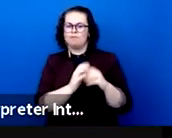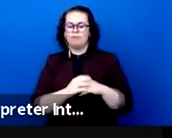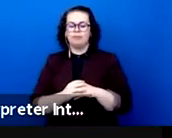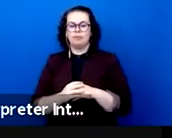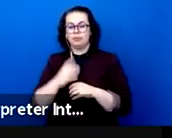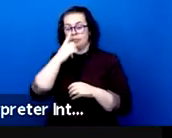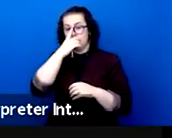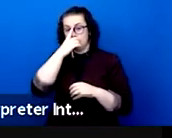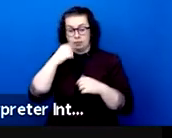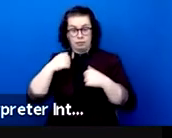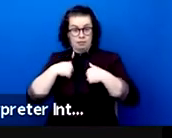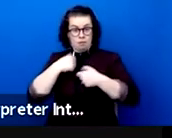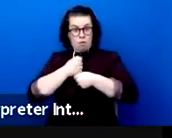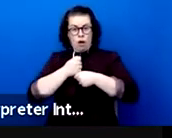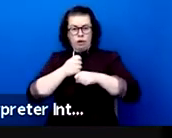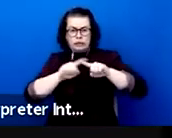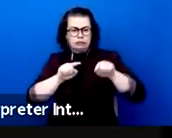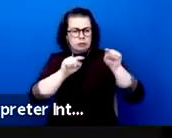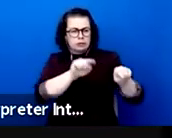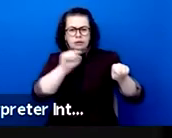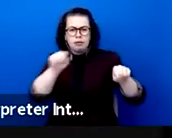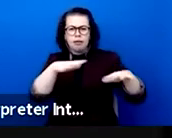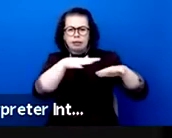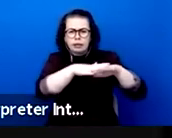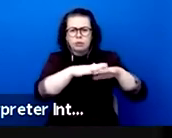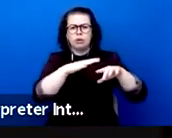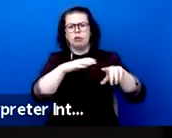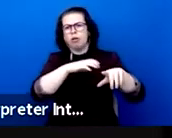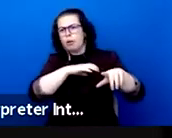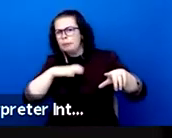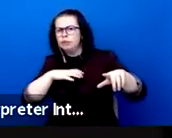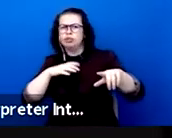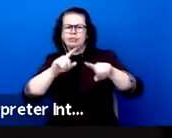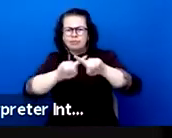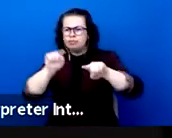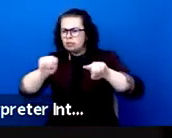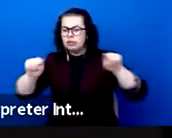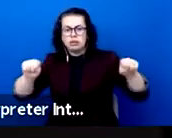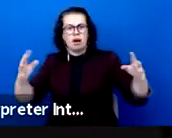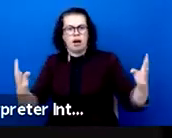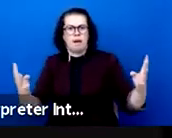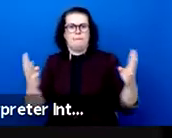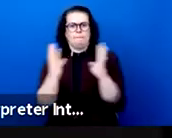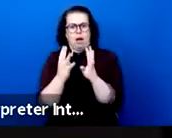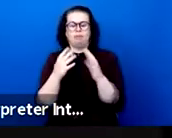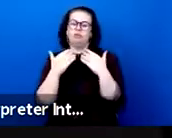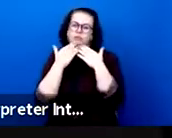and institutions who have agreed to come together for this consortium and above